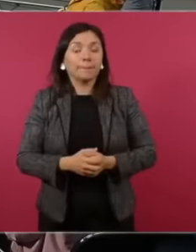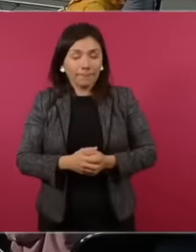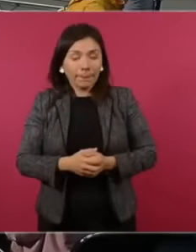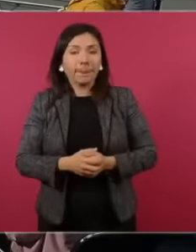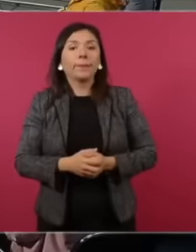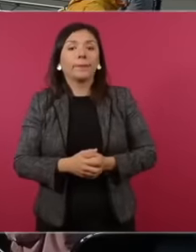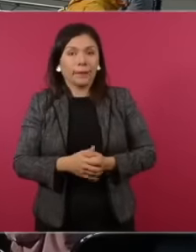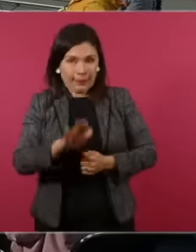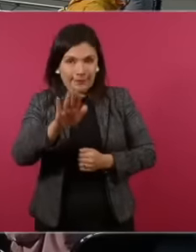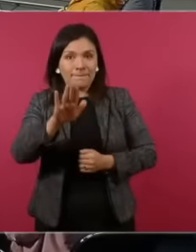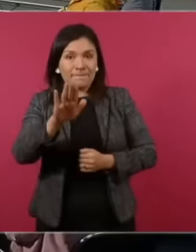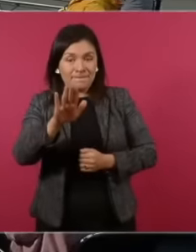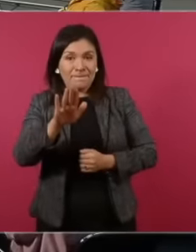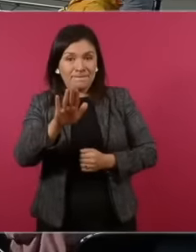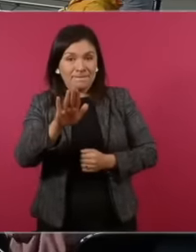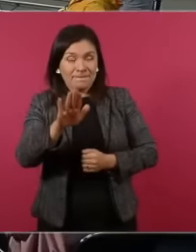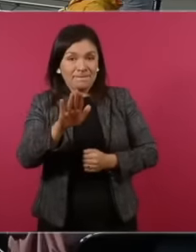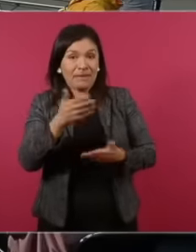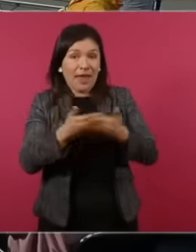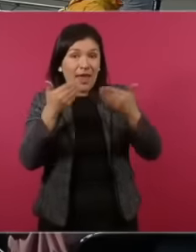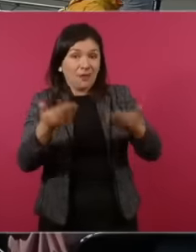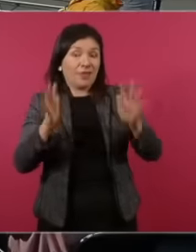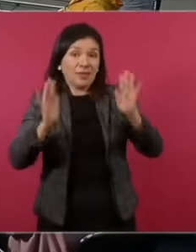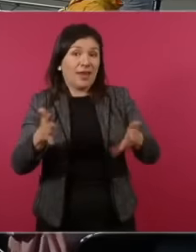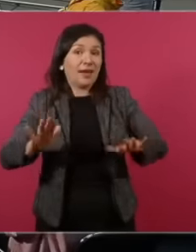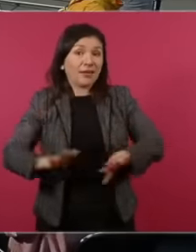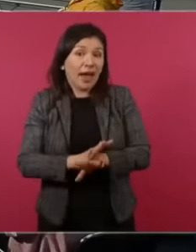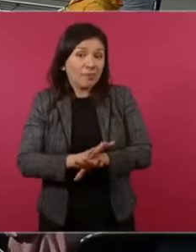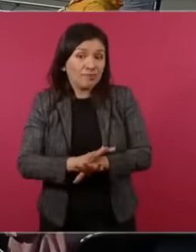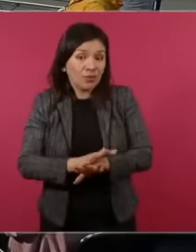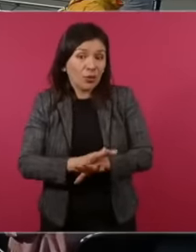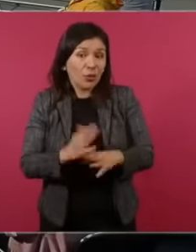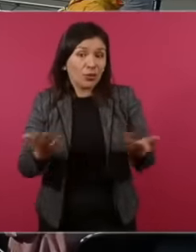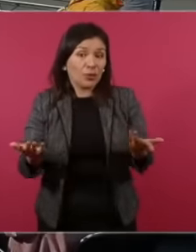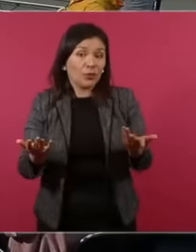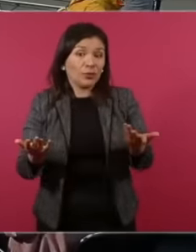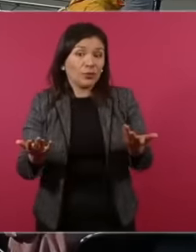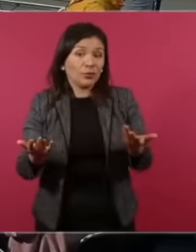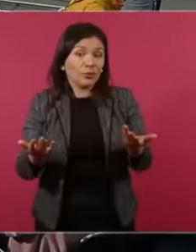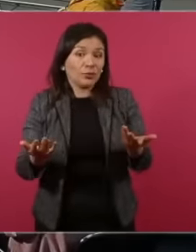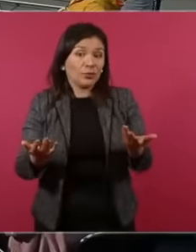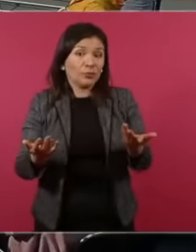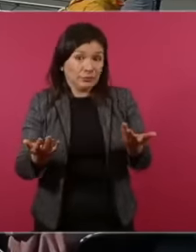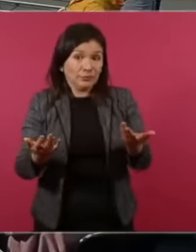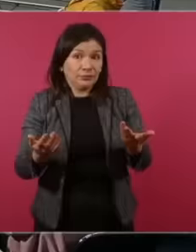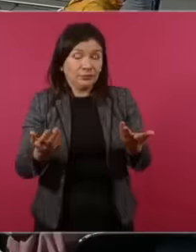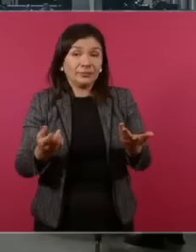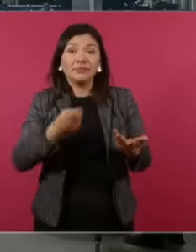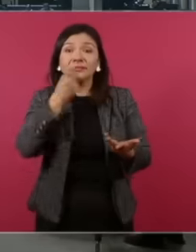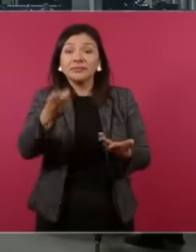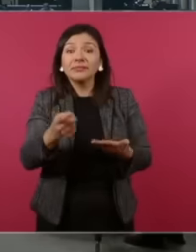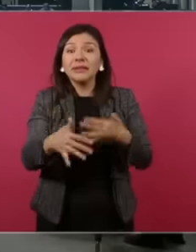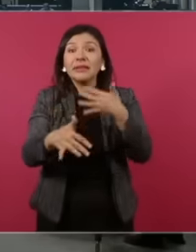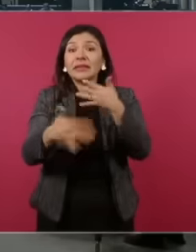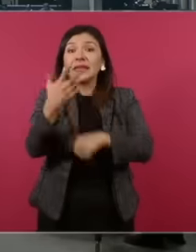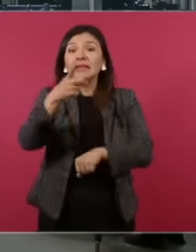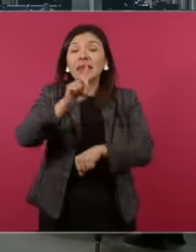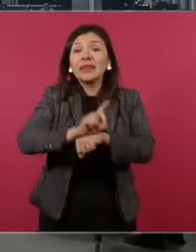but but it already changed no no no that of course changed because casce 15 days I mean 15 days before the